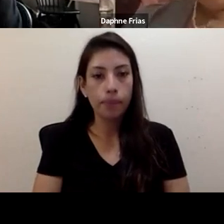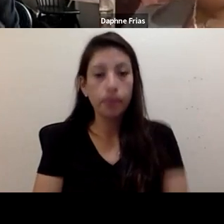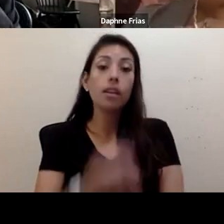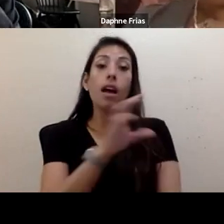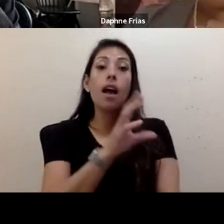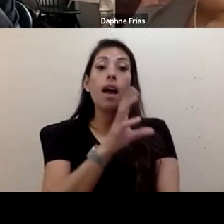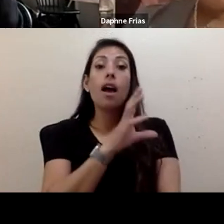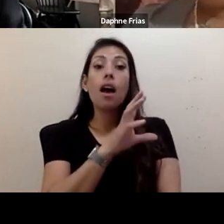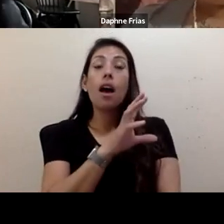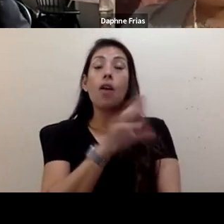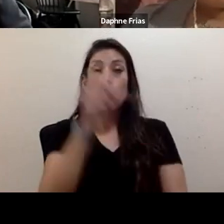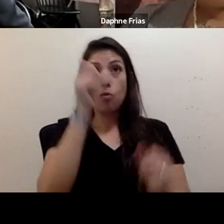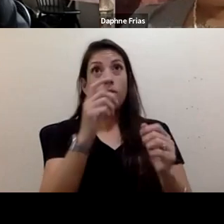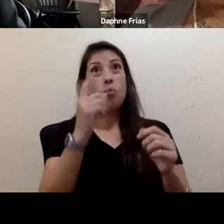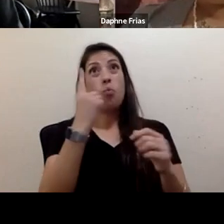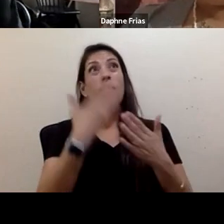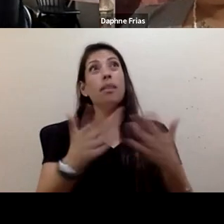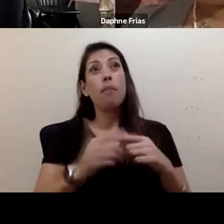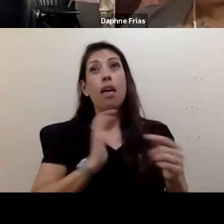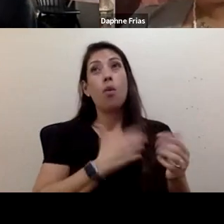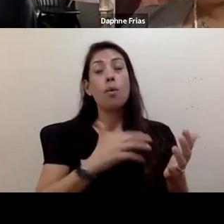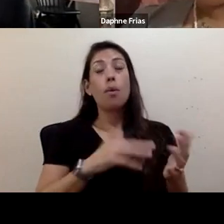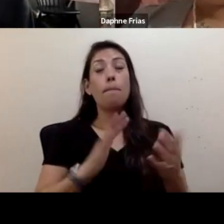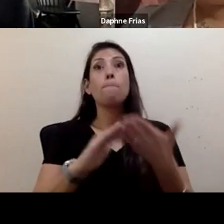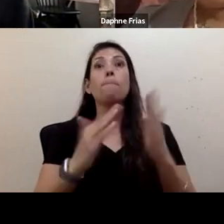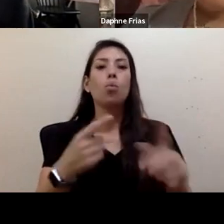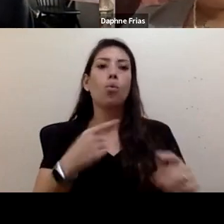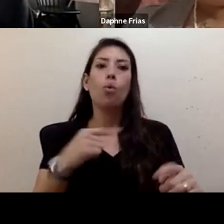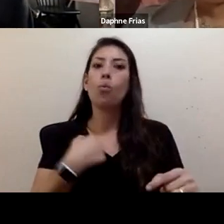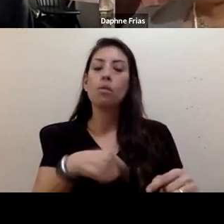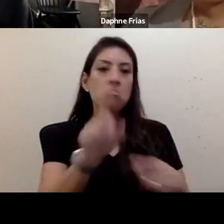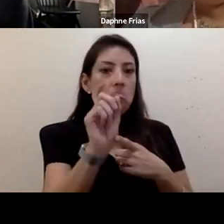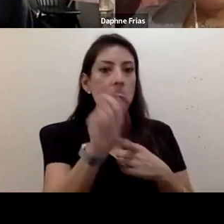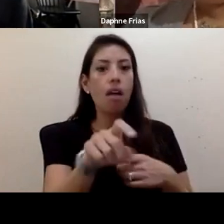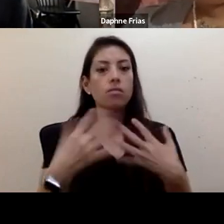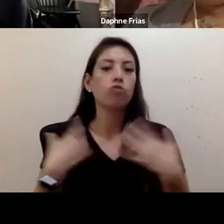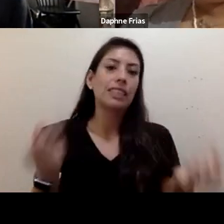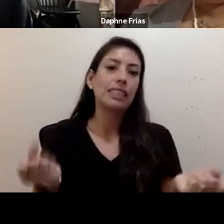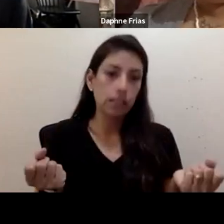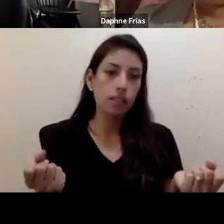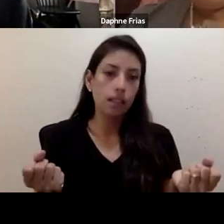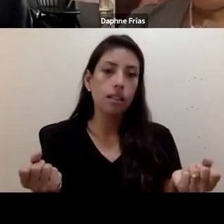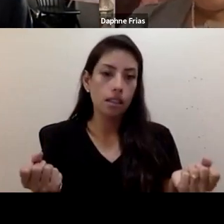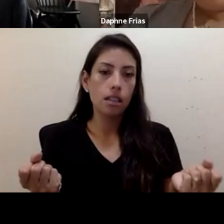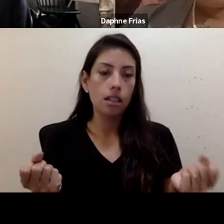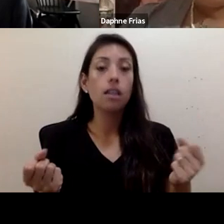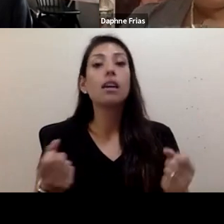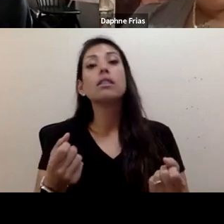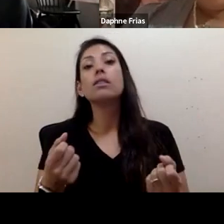We've had to be resilient for all of our lives, since we have been either born with our disability